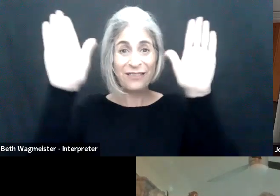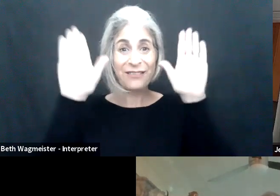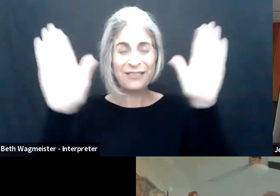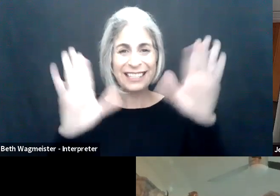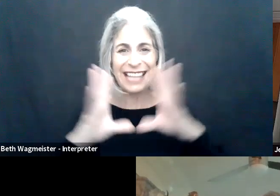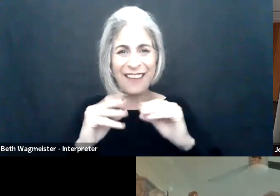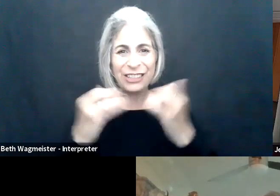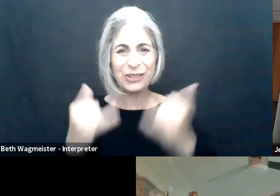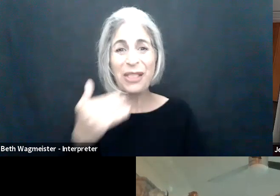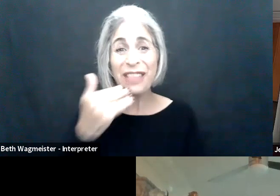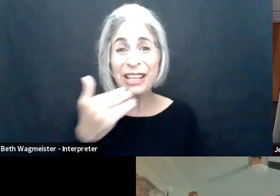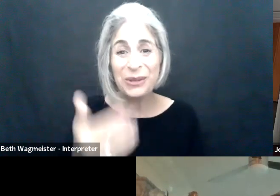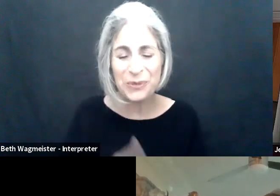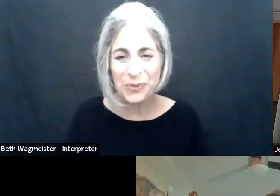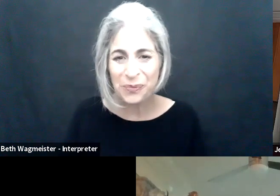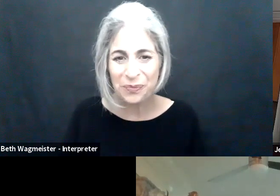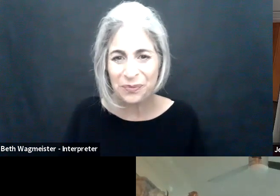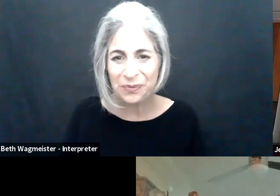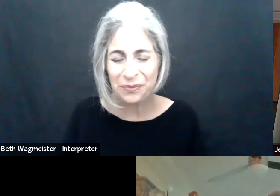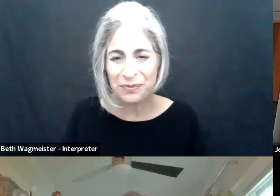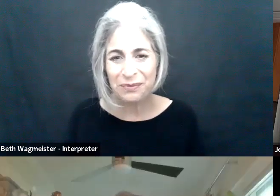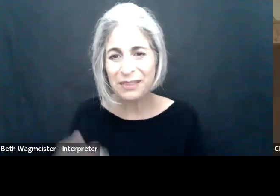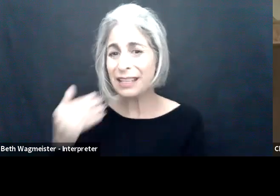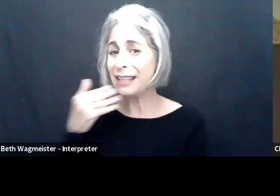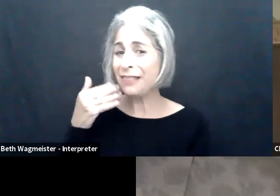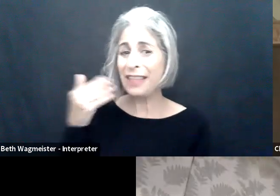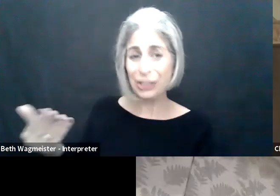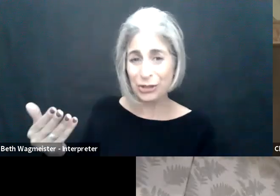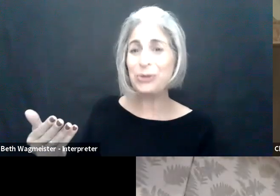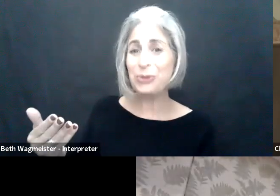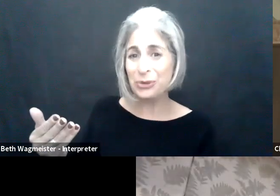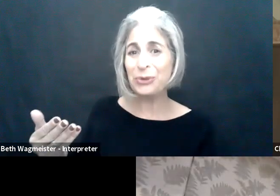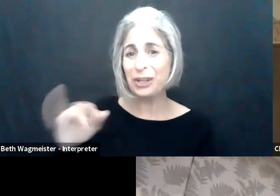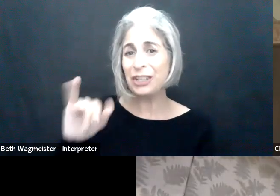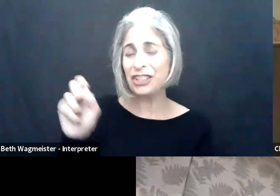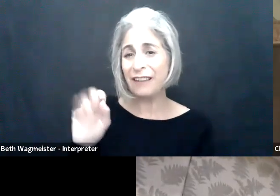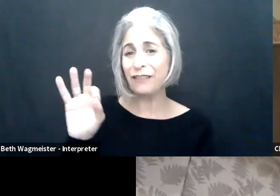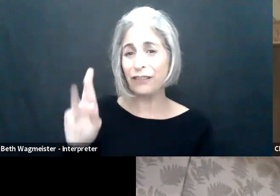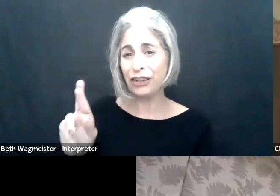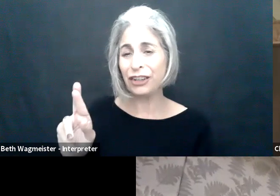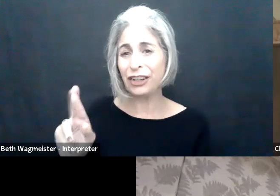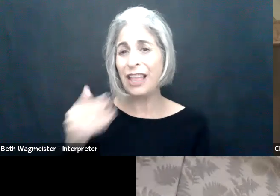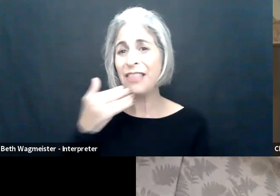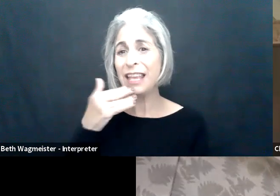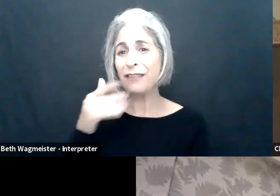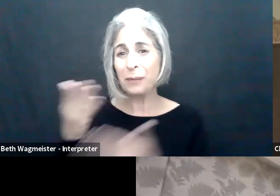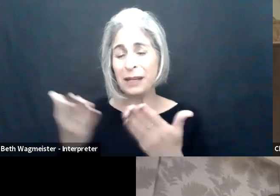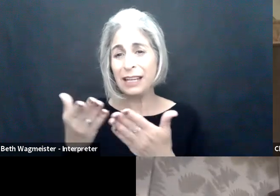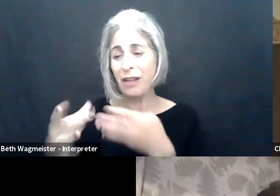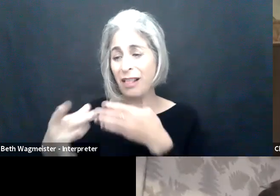over to Axel and really excited about this fantastic conference today. Thank you Christopher Lee: Thank you, Deputy